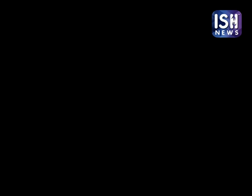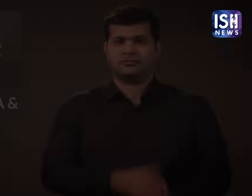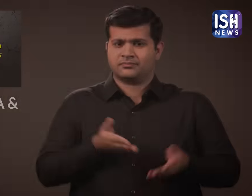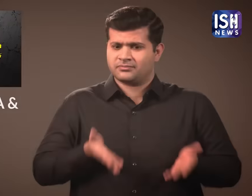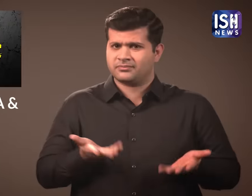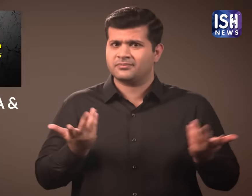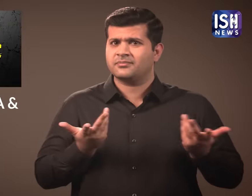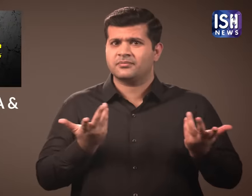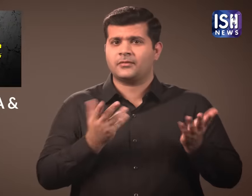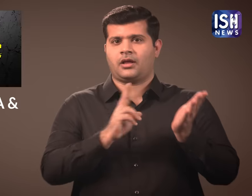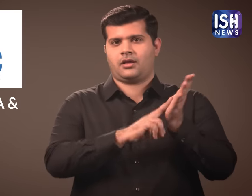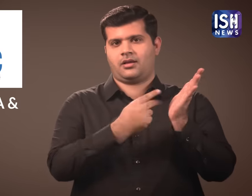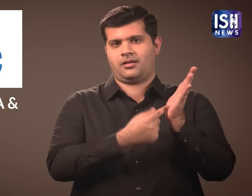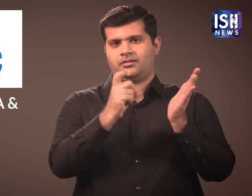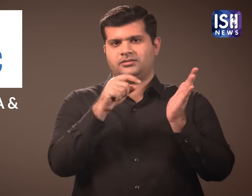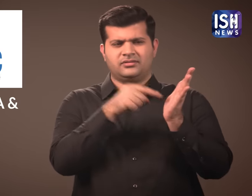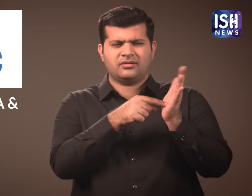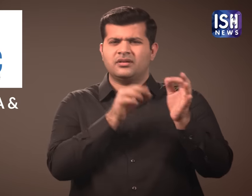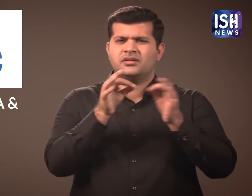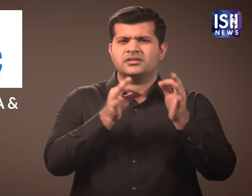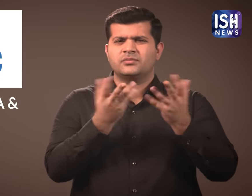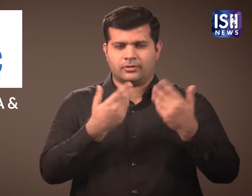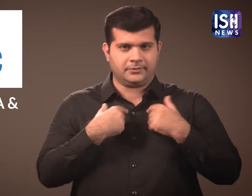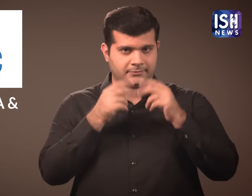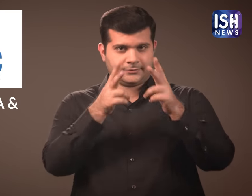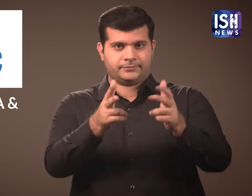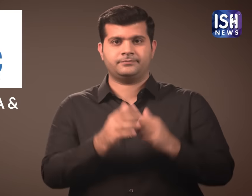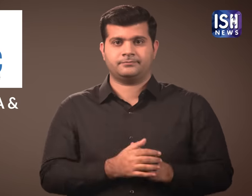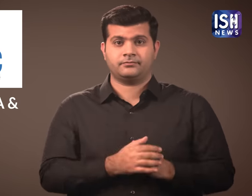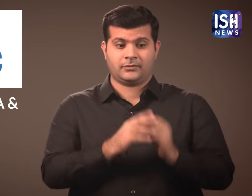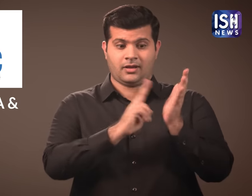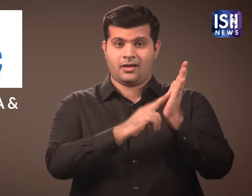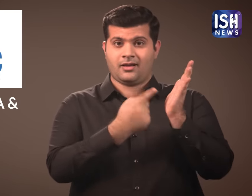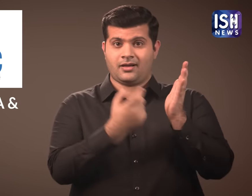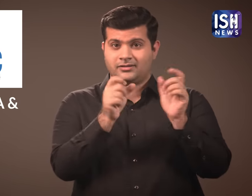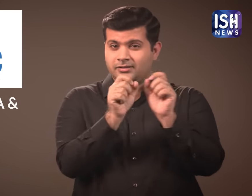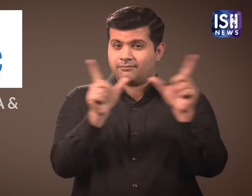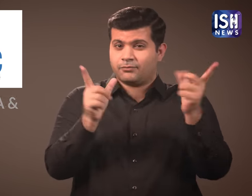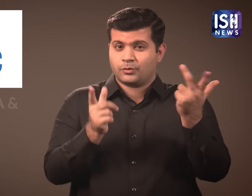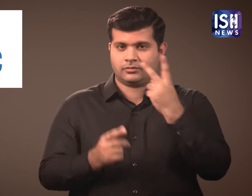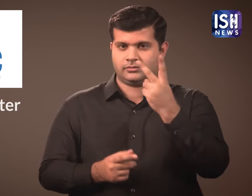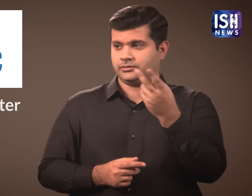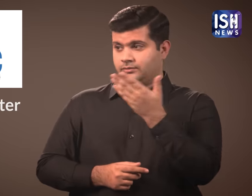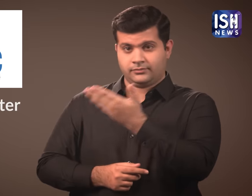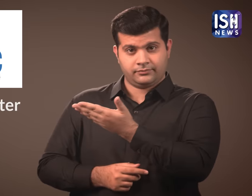What is the NRC? Let me explain. This is the full form of NRC.